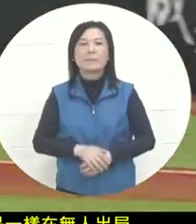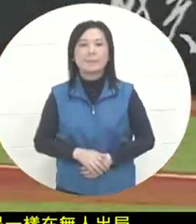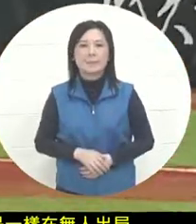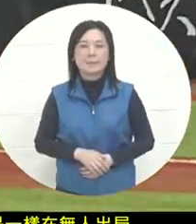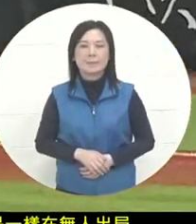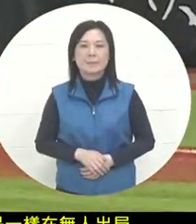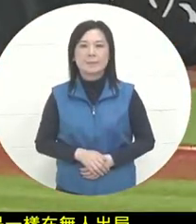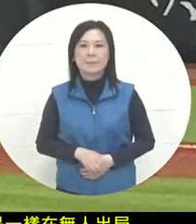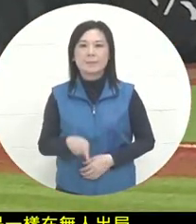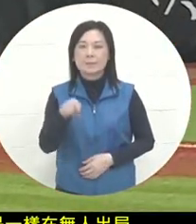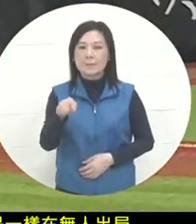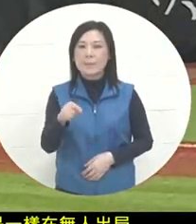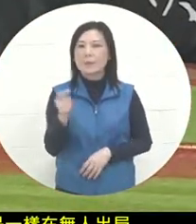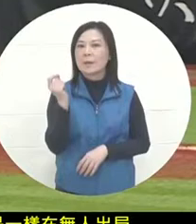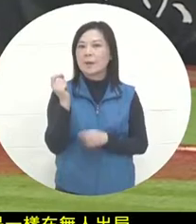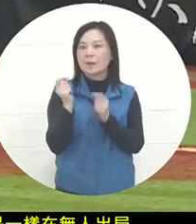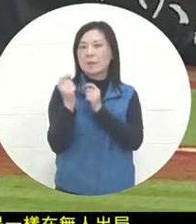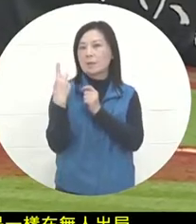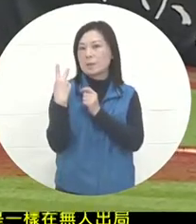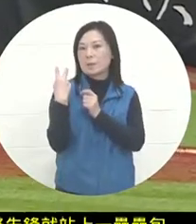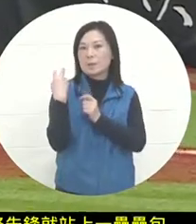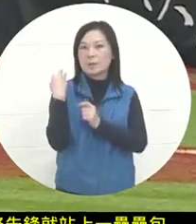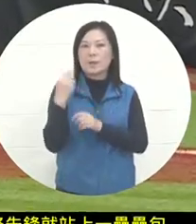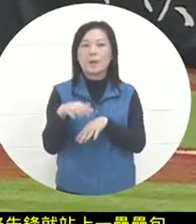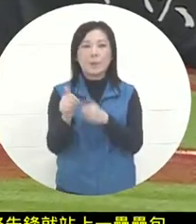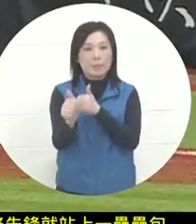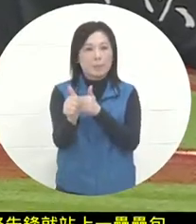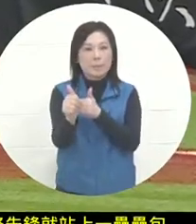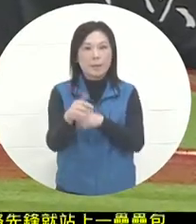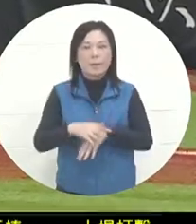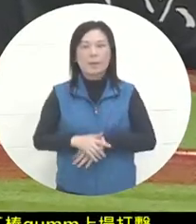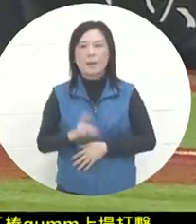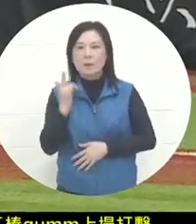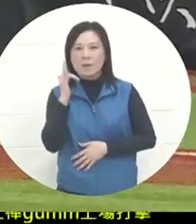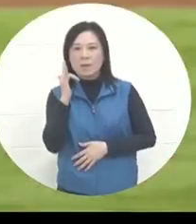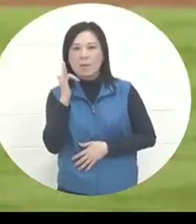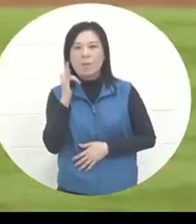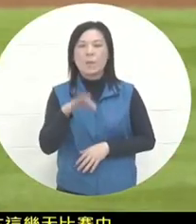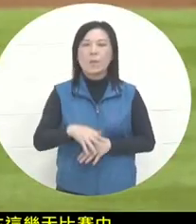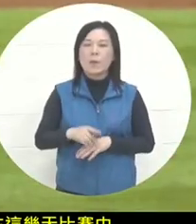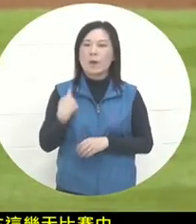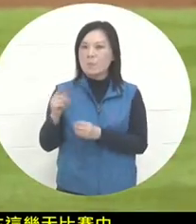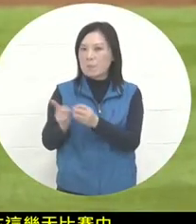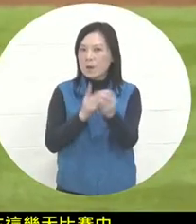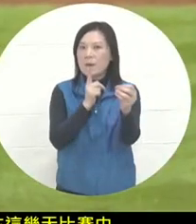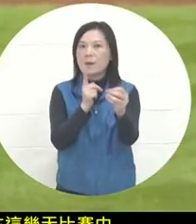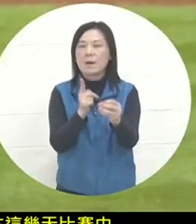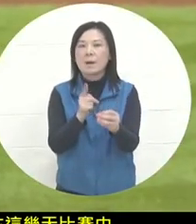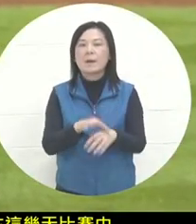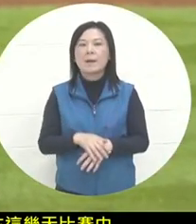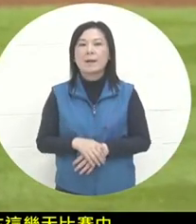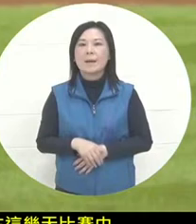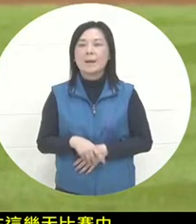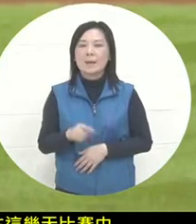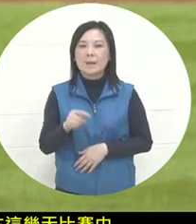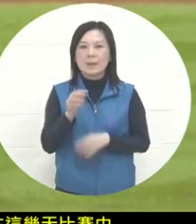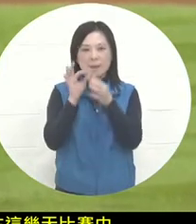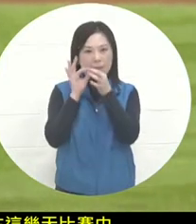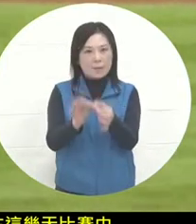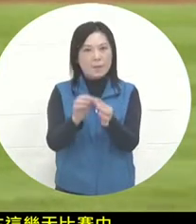the bar. In the past few days of the game, in addition to fielding , he also excepted batting. In addition , in fact, the two consecutive games were played